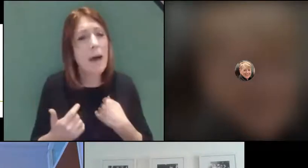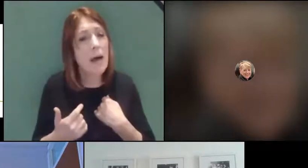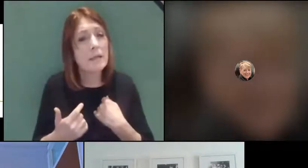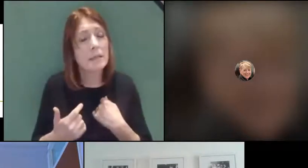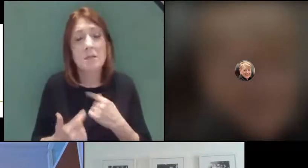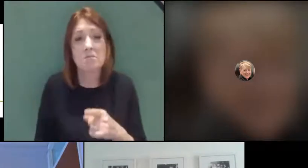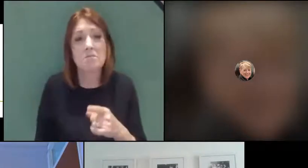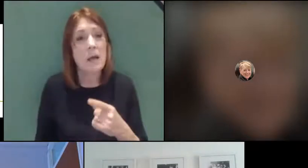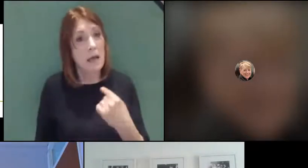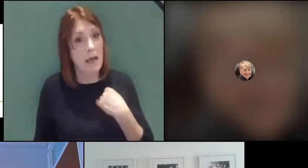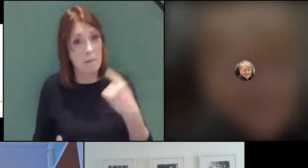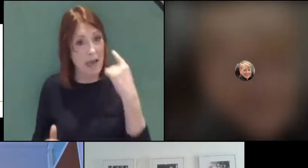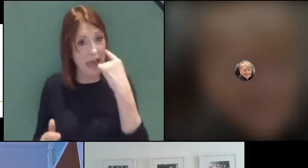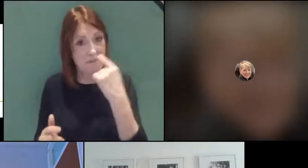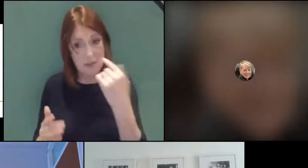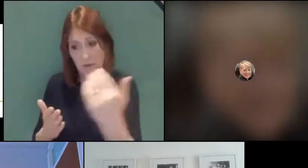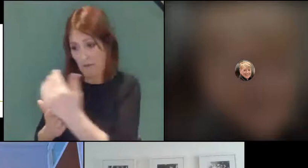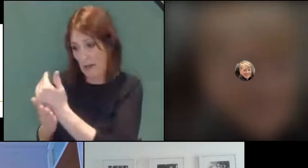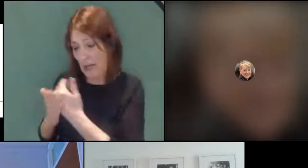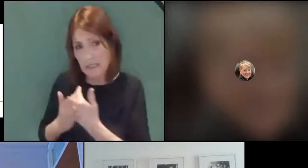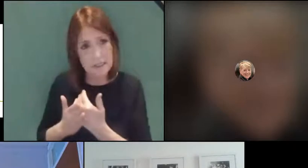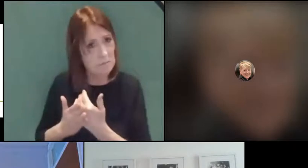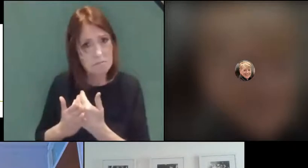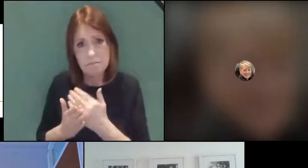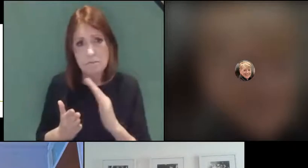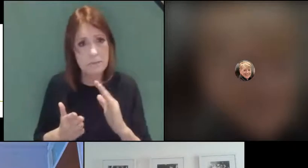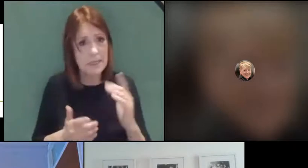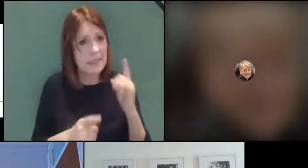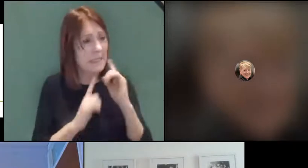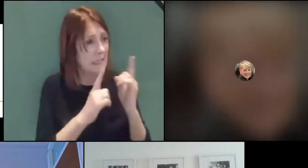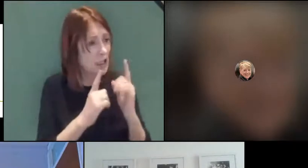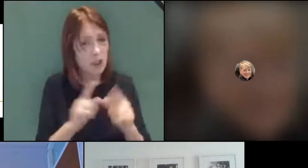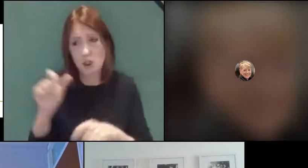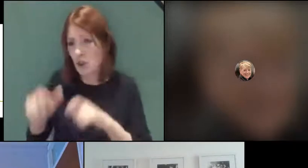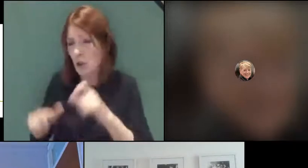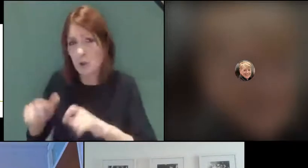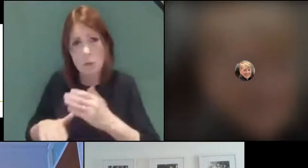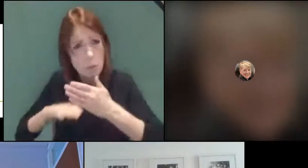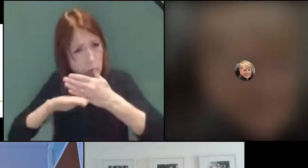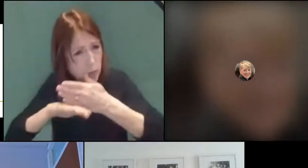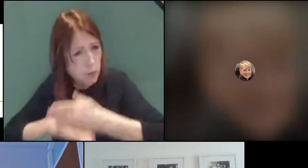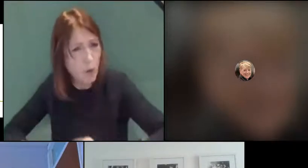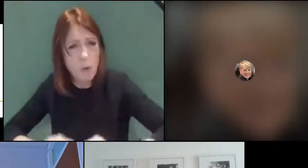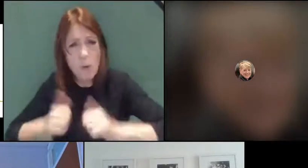that teachers and students have done such a lot of good work during lockdown and remotely, that